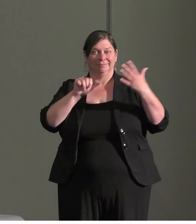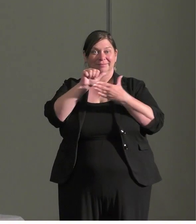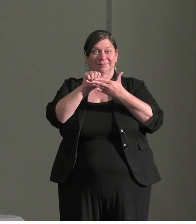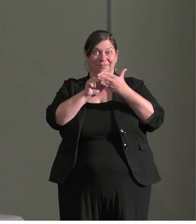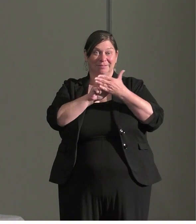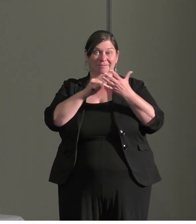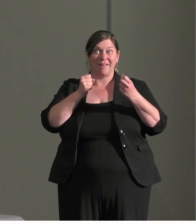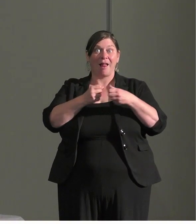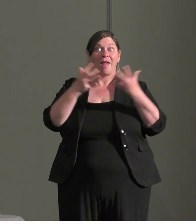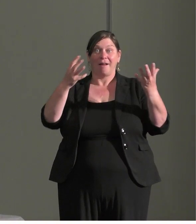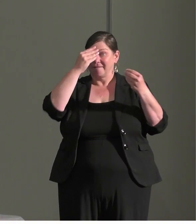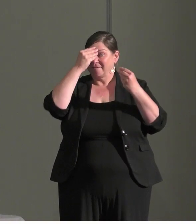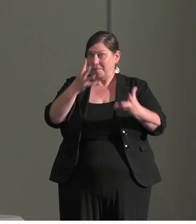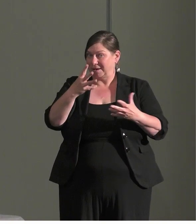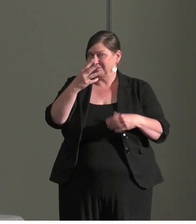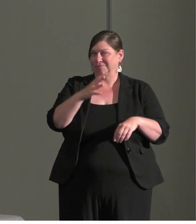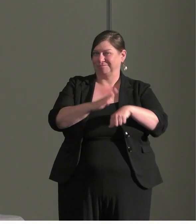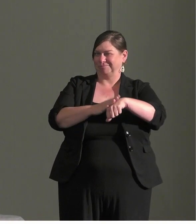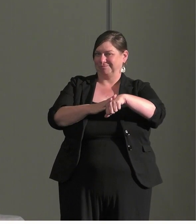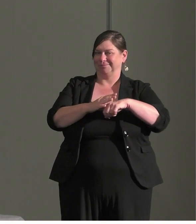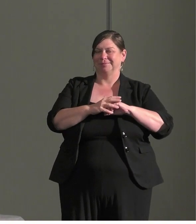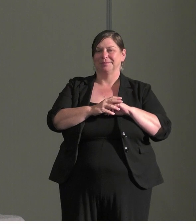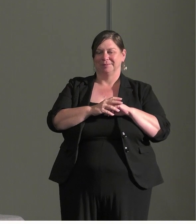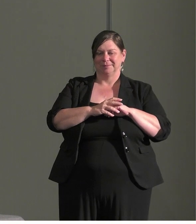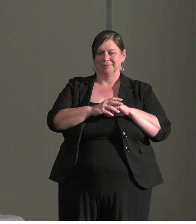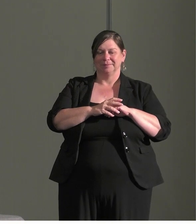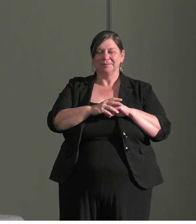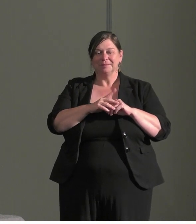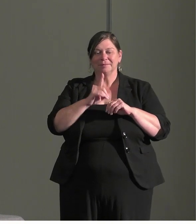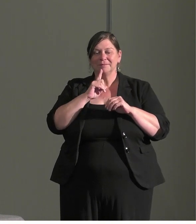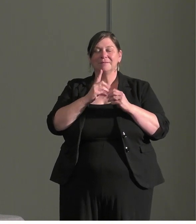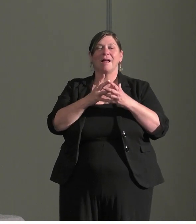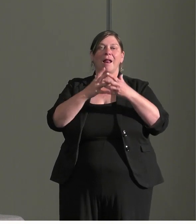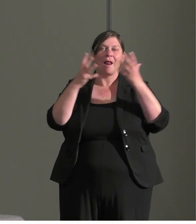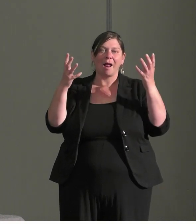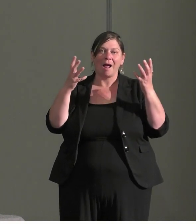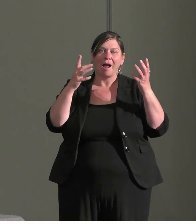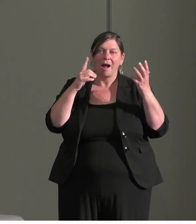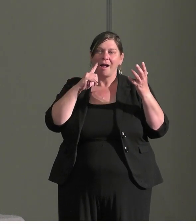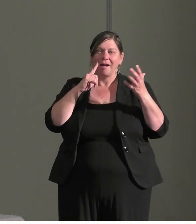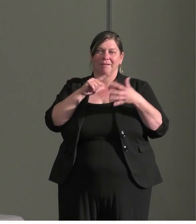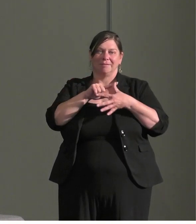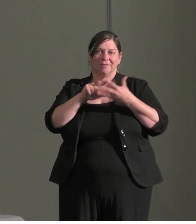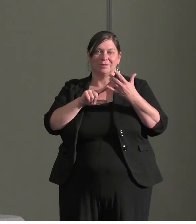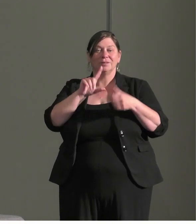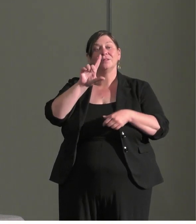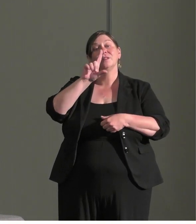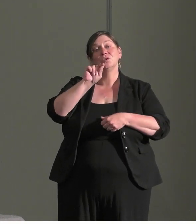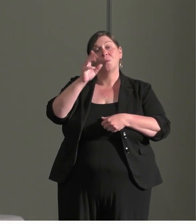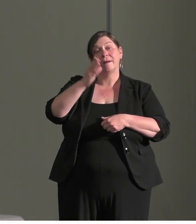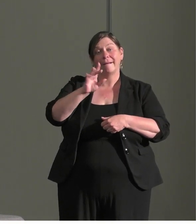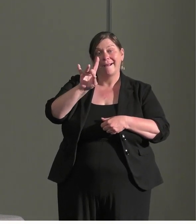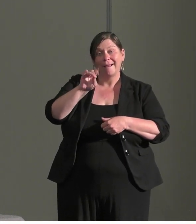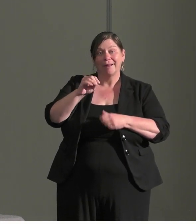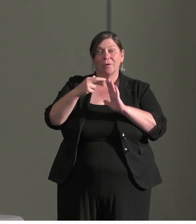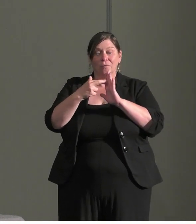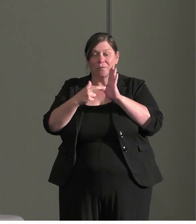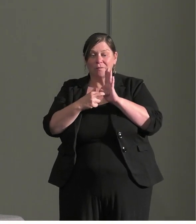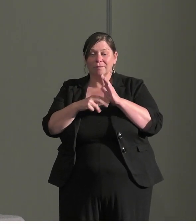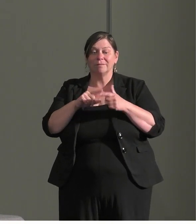agenda today we will cover significant amount of work. Including the 20/80 rule to involve PWD,